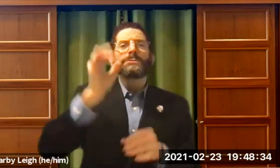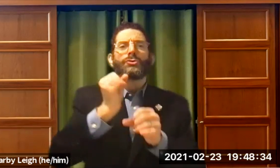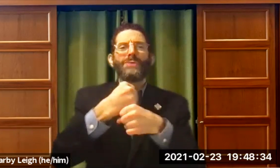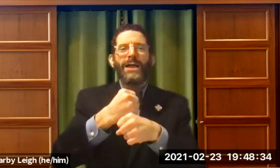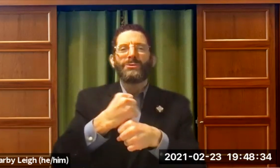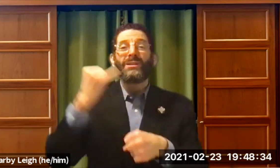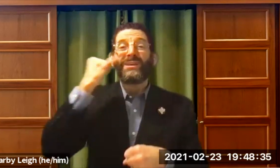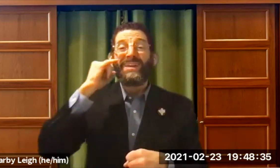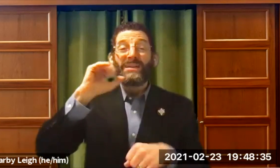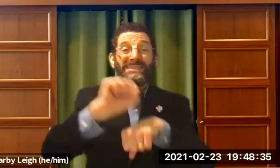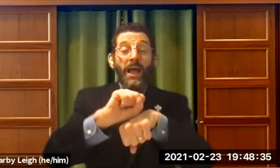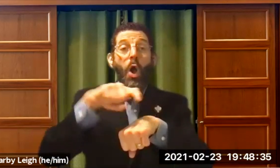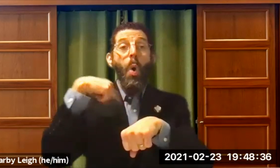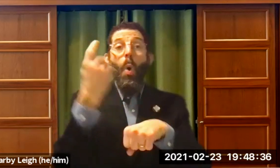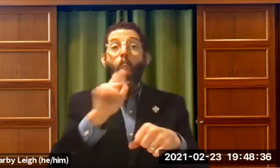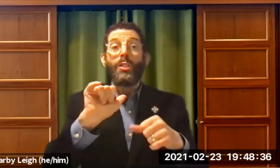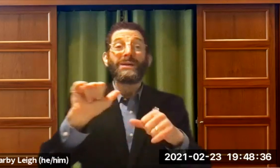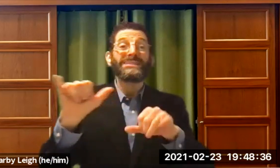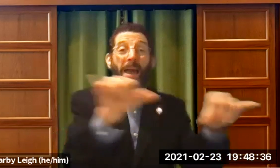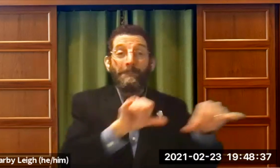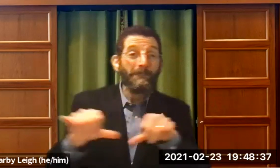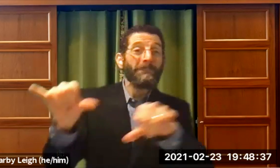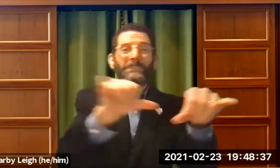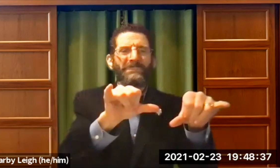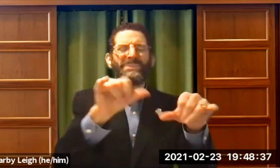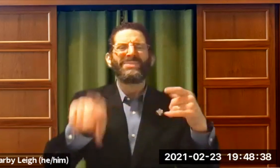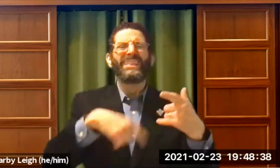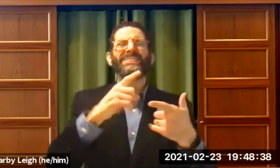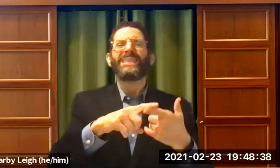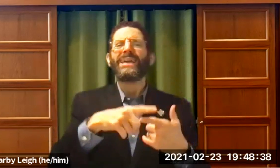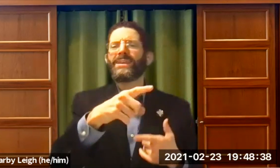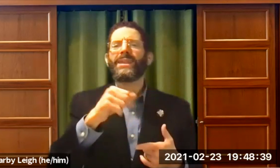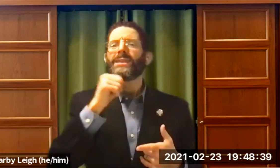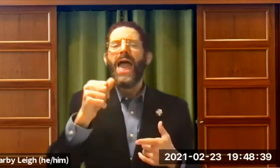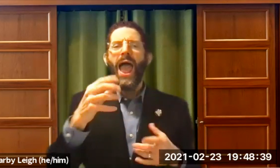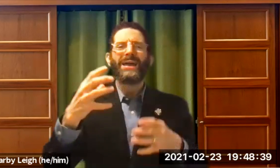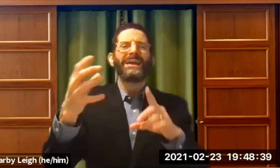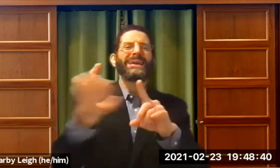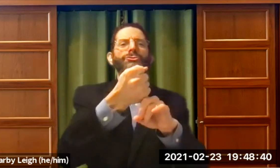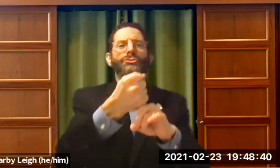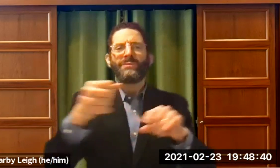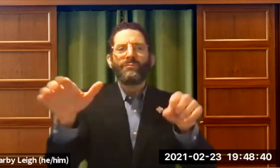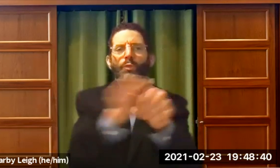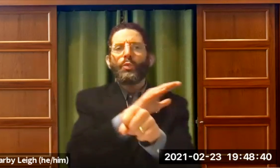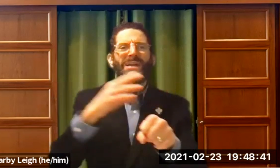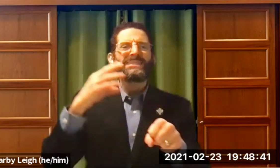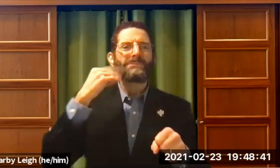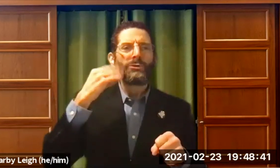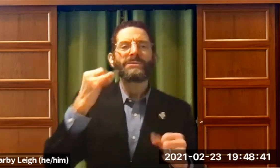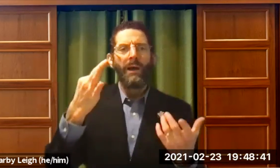We don't all lookalike, but we all look like God. We don't look the same. We don't get